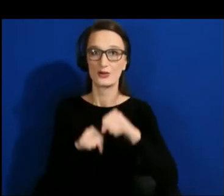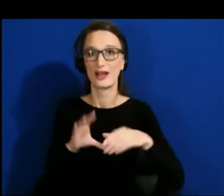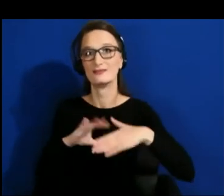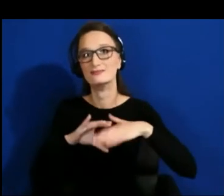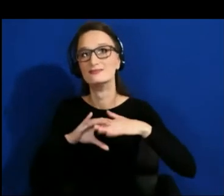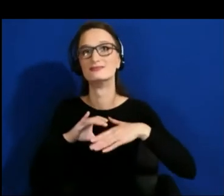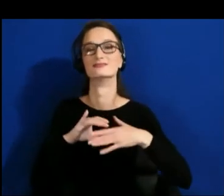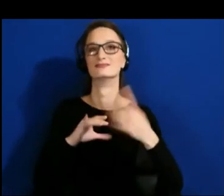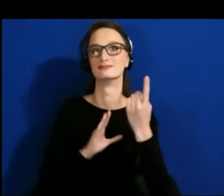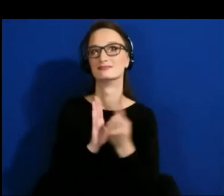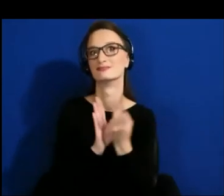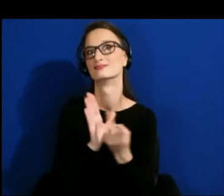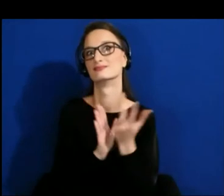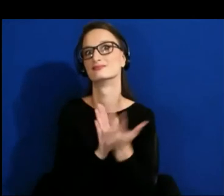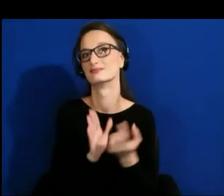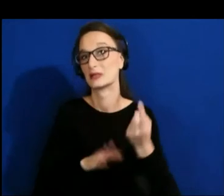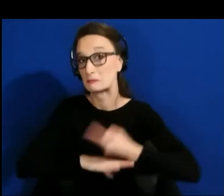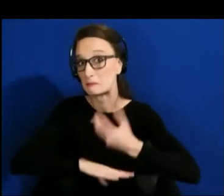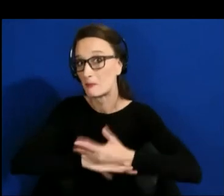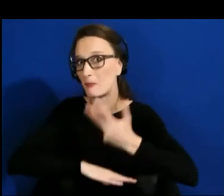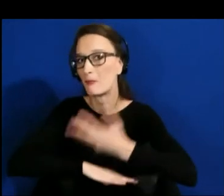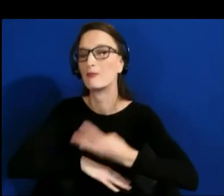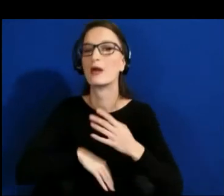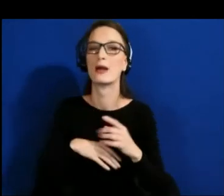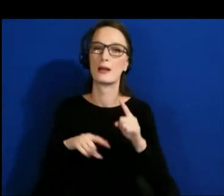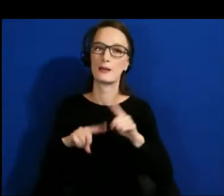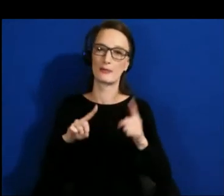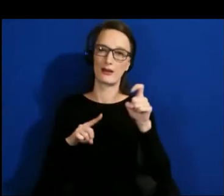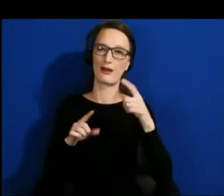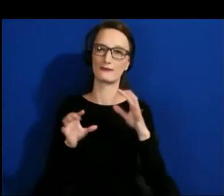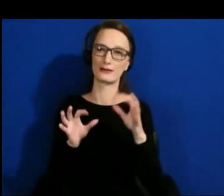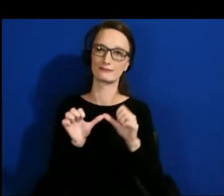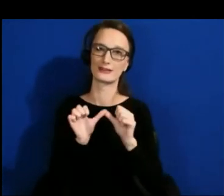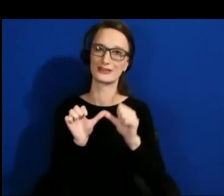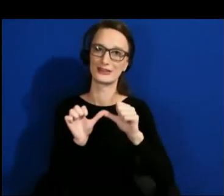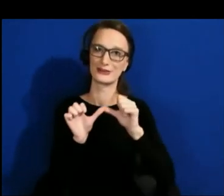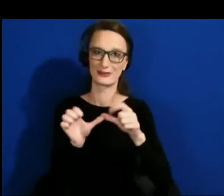We'll have to continue our critical conversations in our work streams.